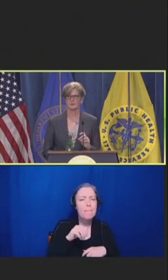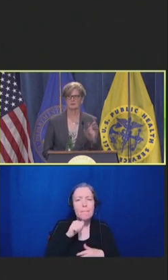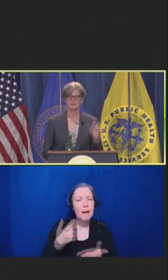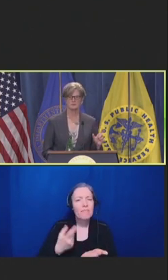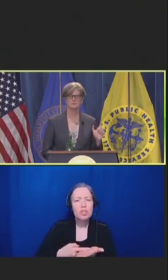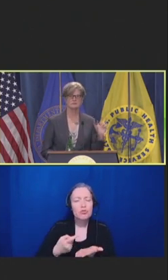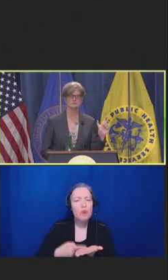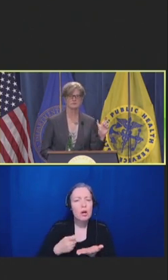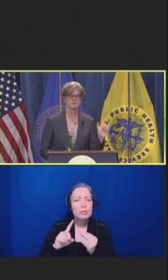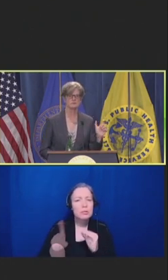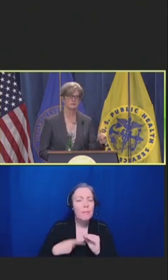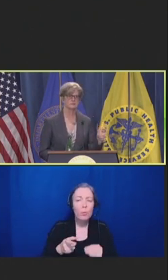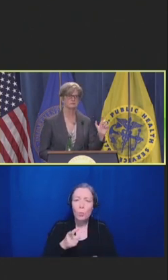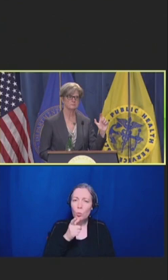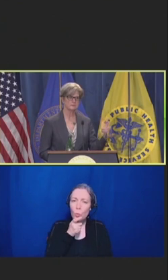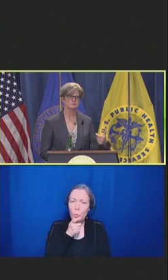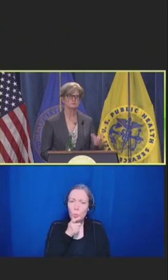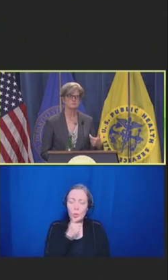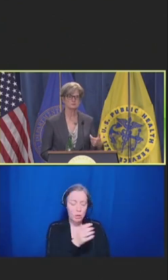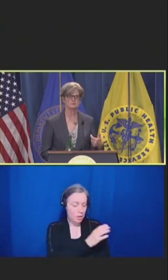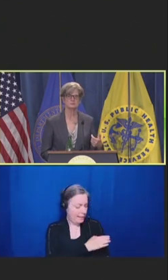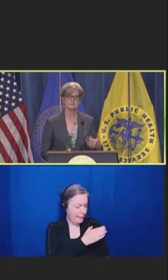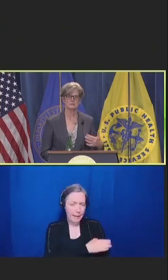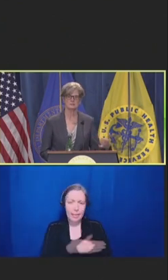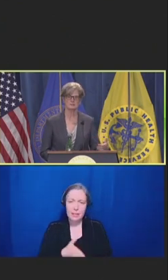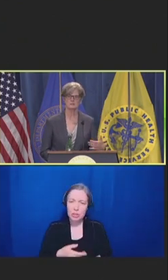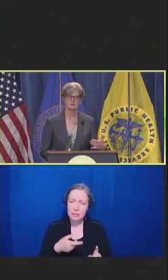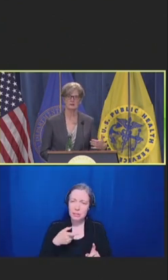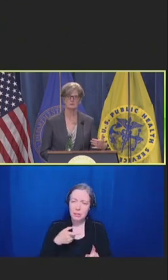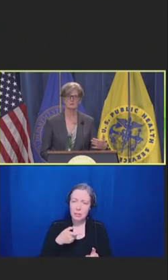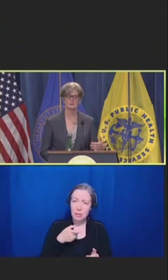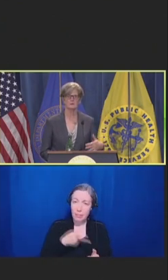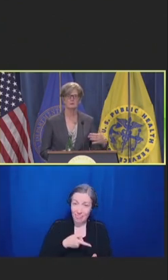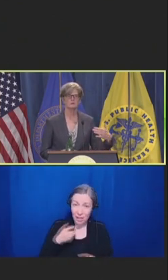And I think we need to start flipping the script a little bit and thinking about the